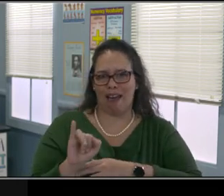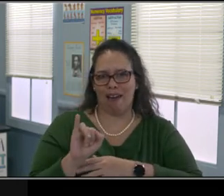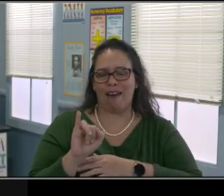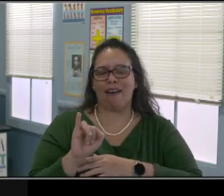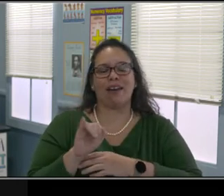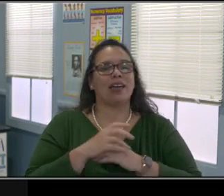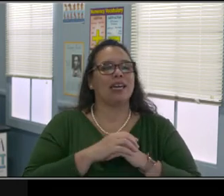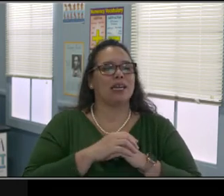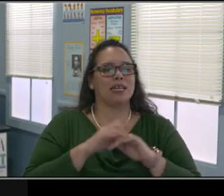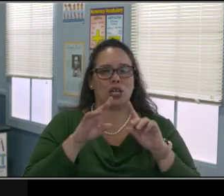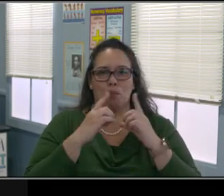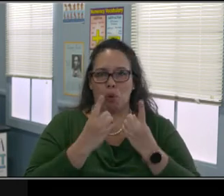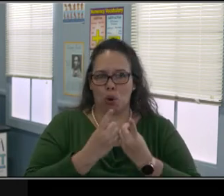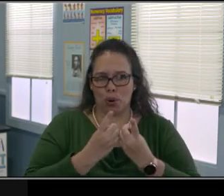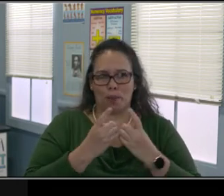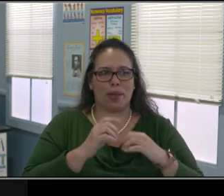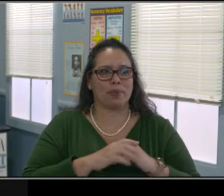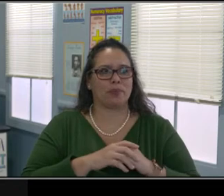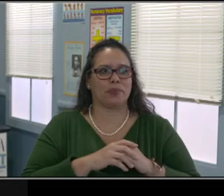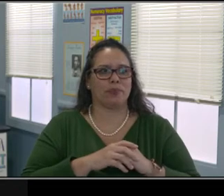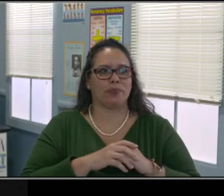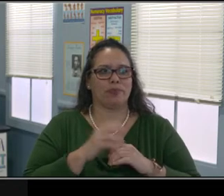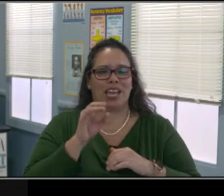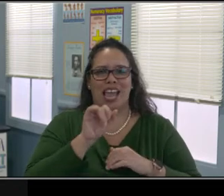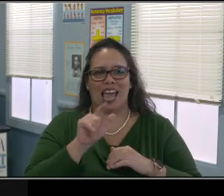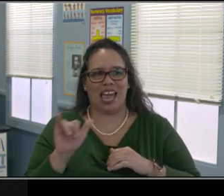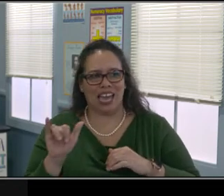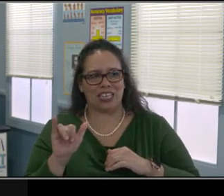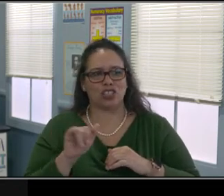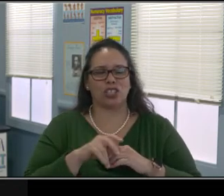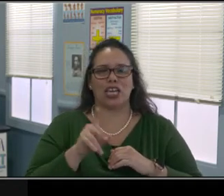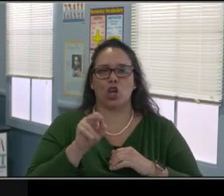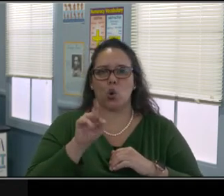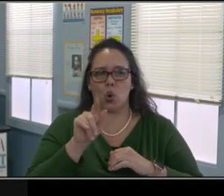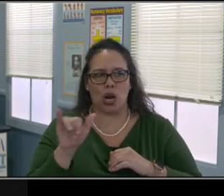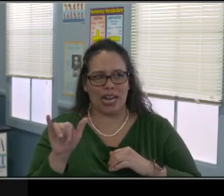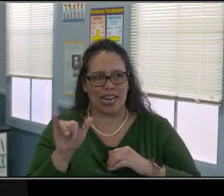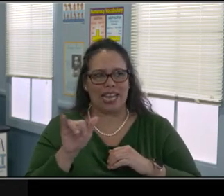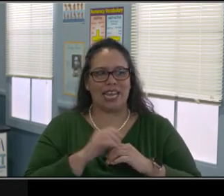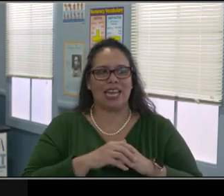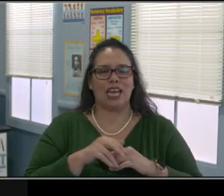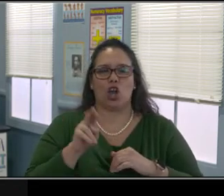the next reeval at the next IEP, your team is required to talk about it.